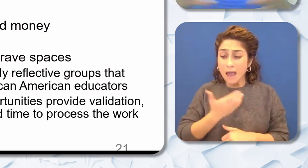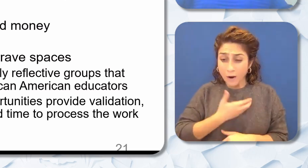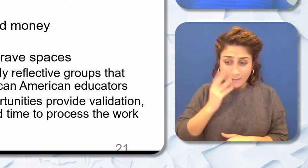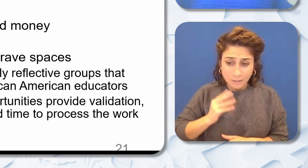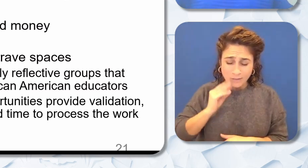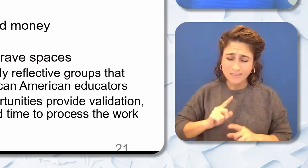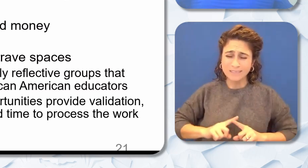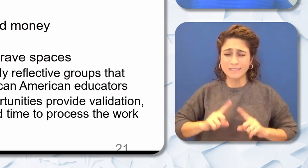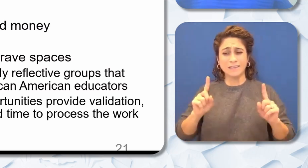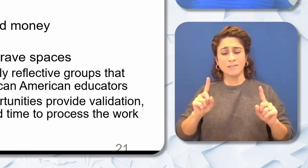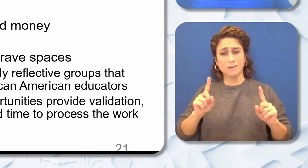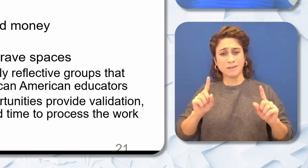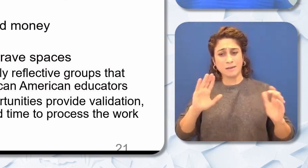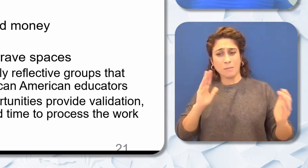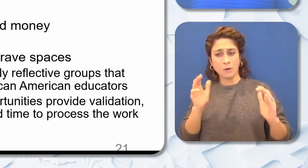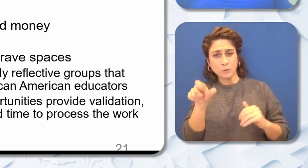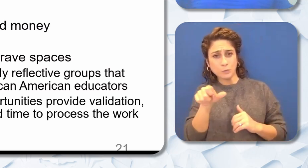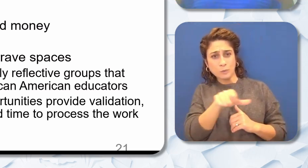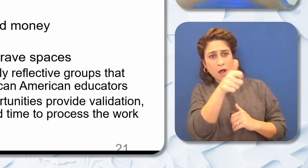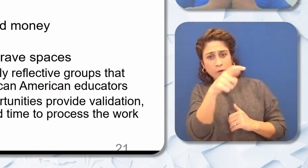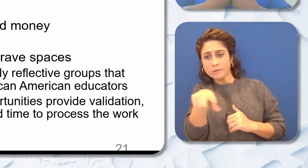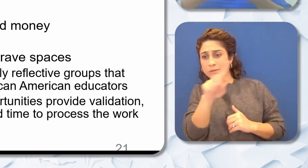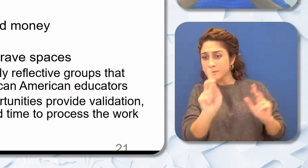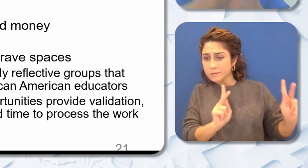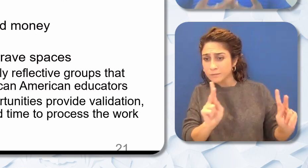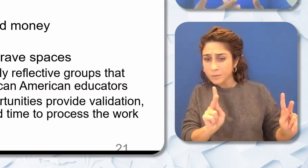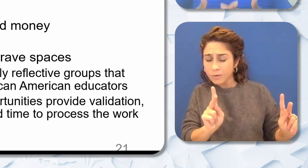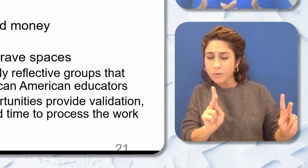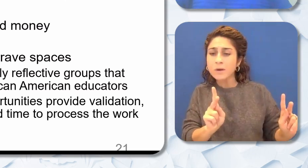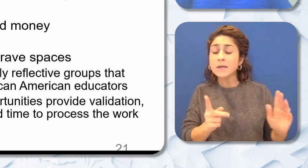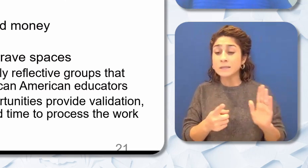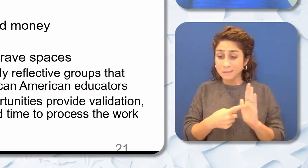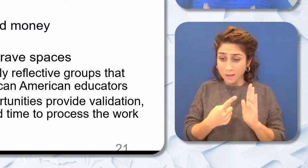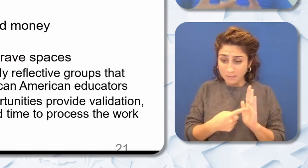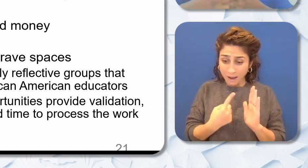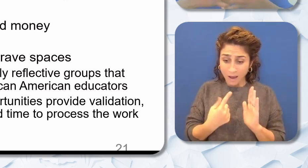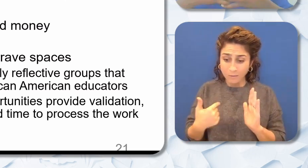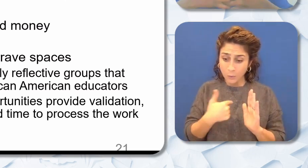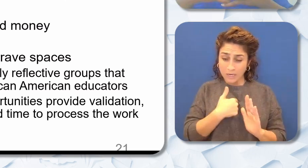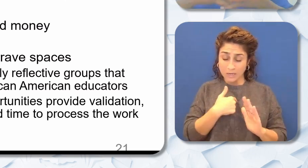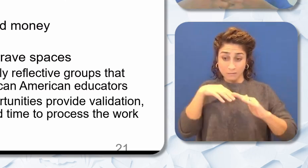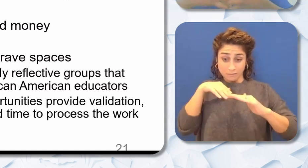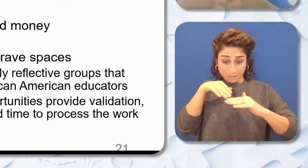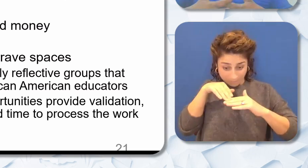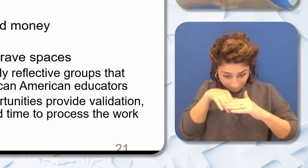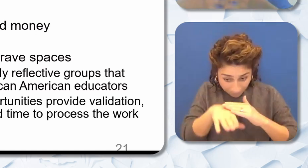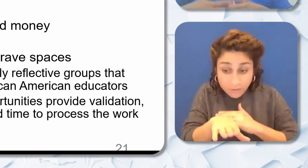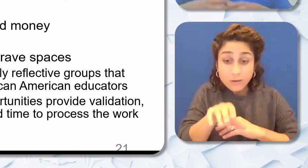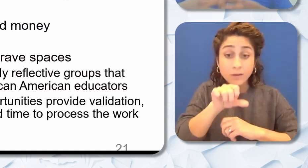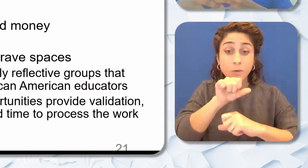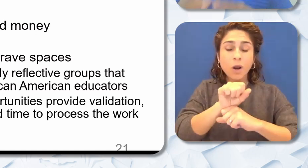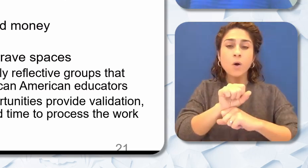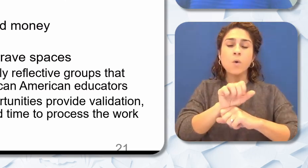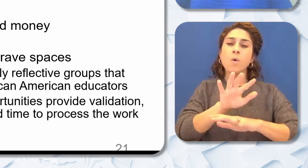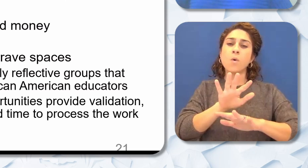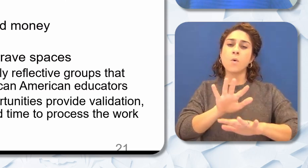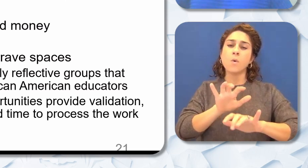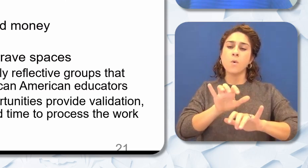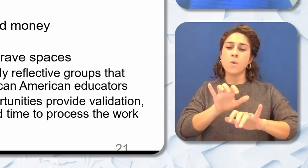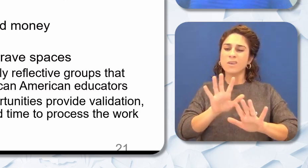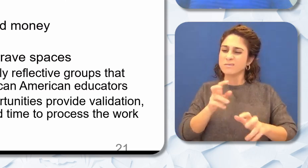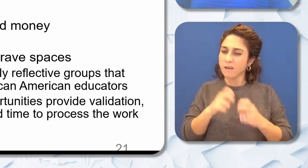from our counterparts. And sometimes when we're in these spaces they can be very hard and oppressive.